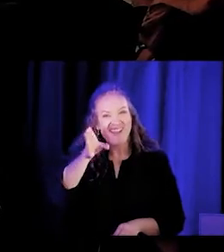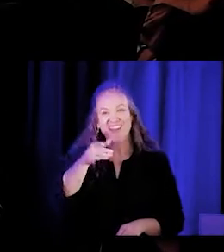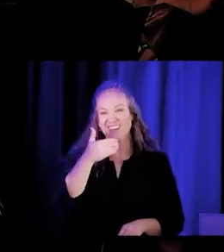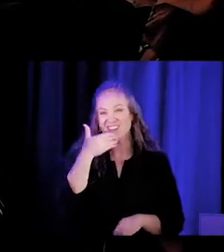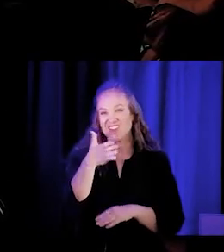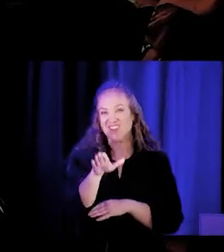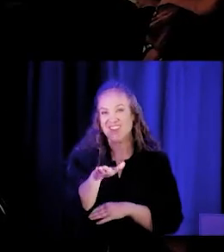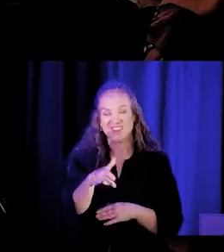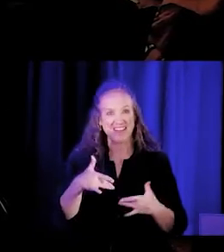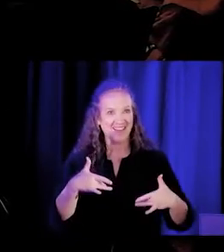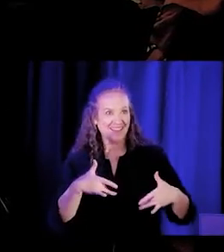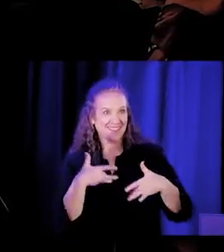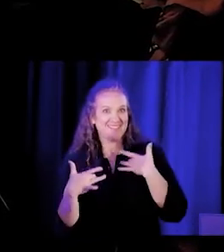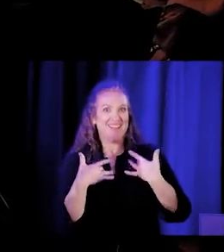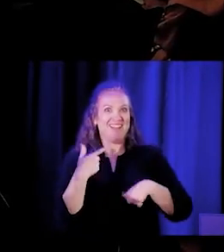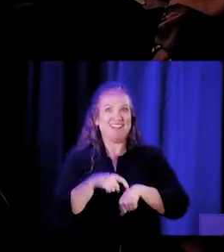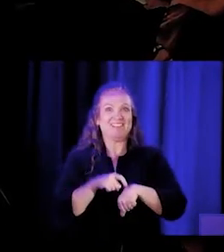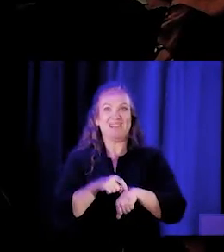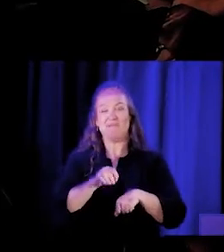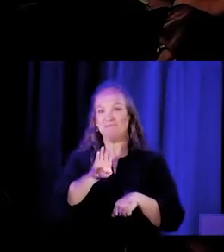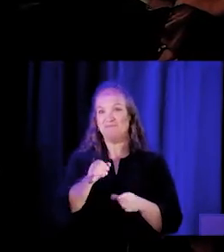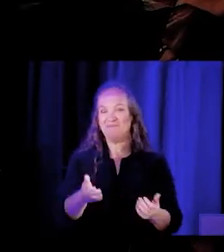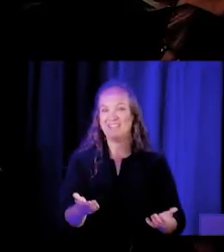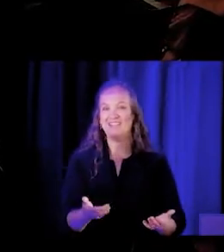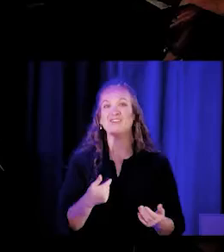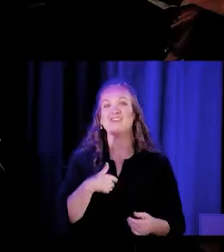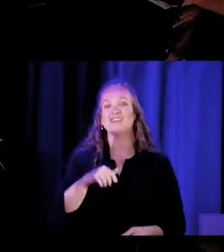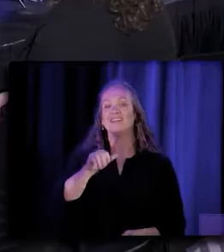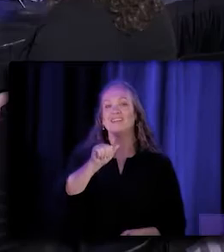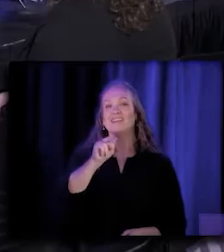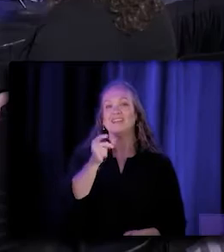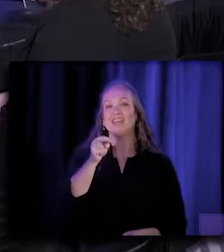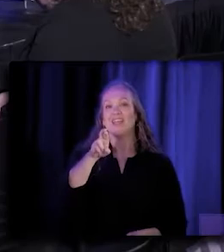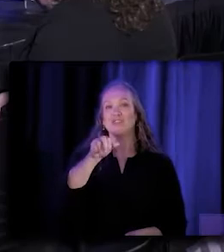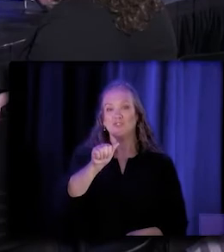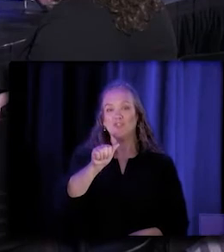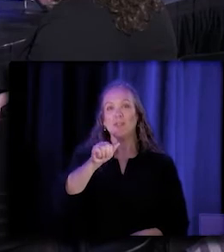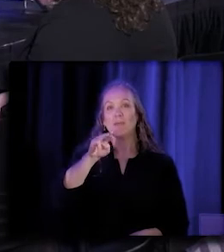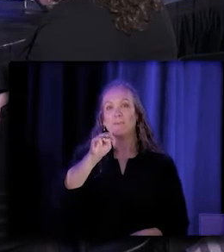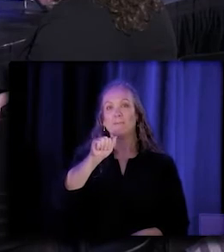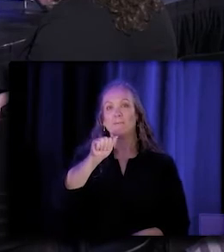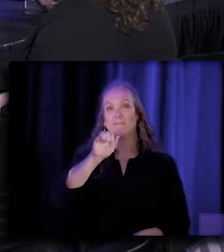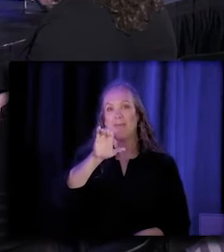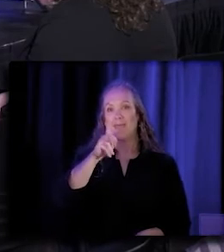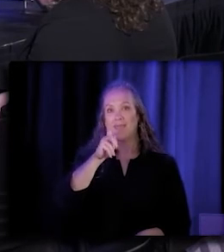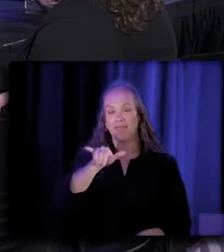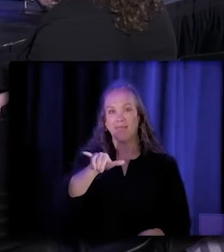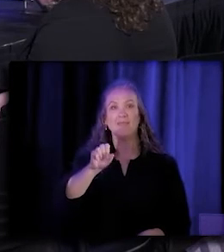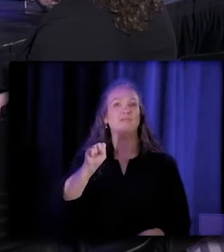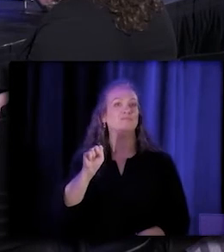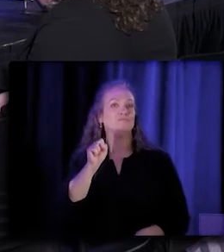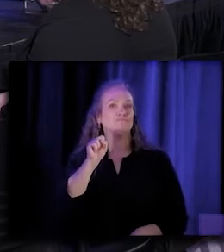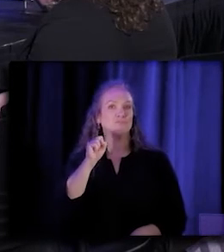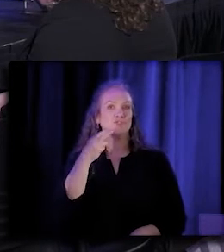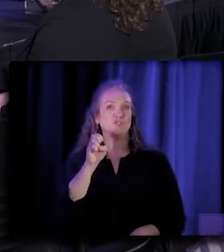It's an exciting time to be here. I'm Andrea Mackey, she, her, hers, Policy Manager with the California Pan-Ethnic Health Network.